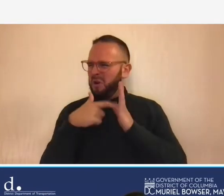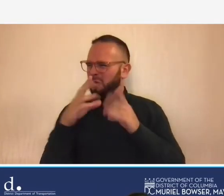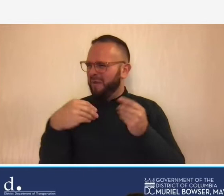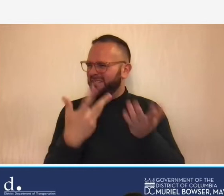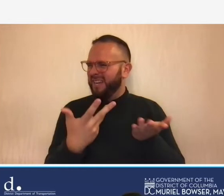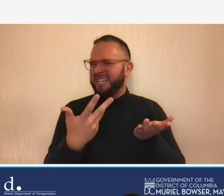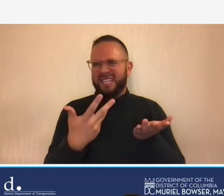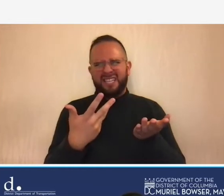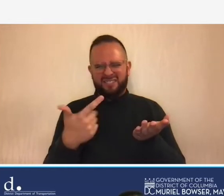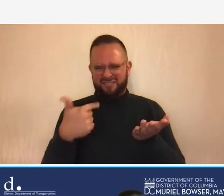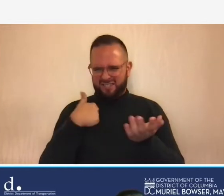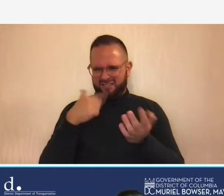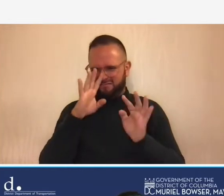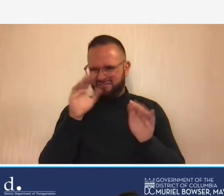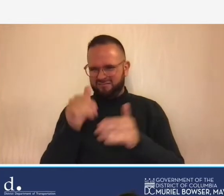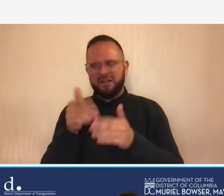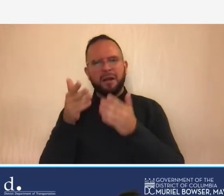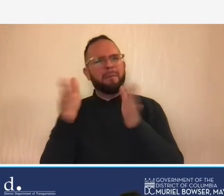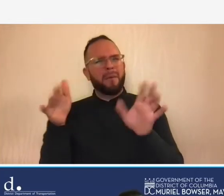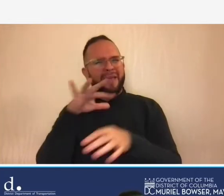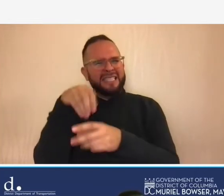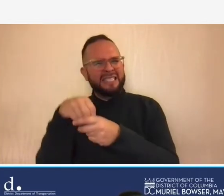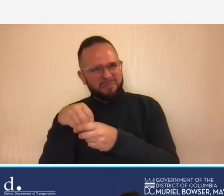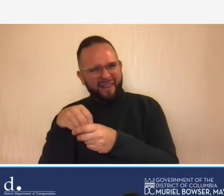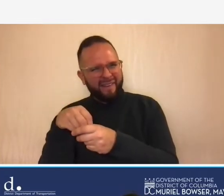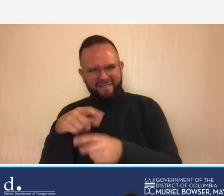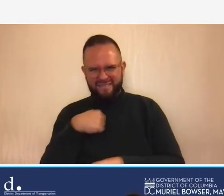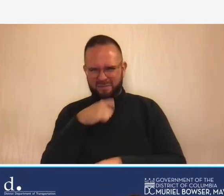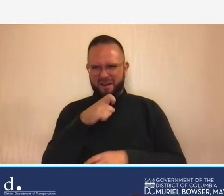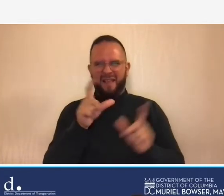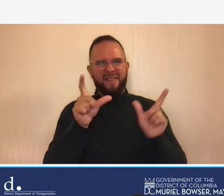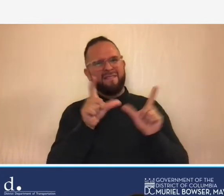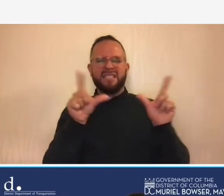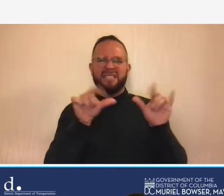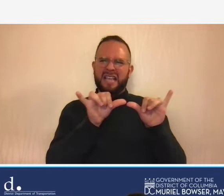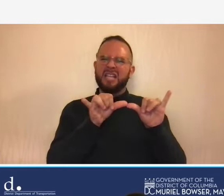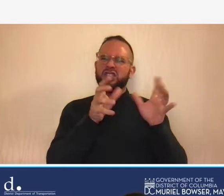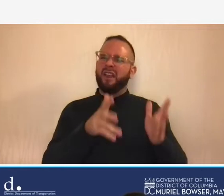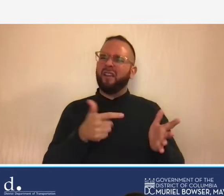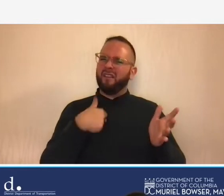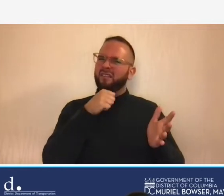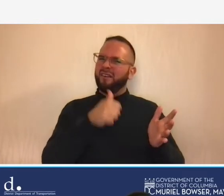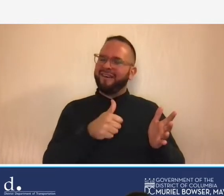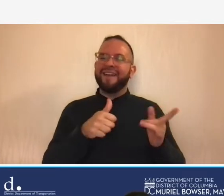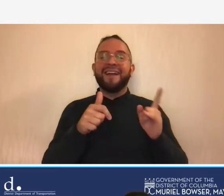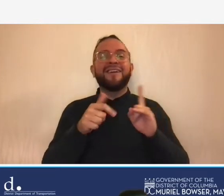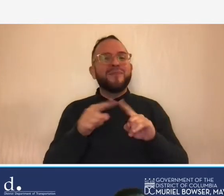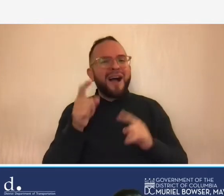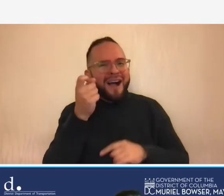engagement and she's not a licensed engineer and it's because of this this little twist or nuance